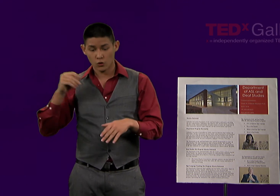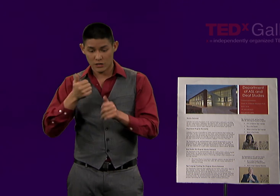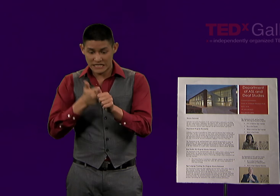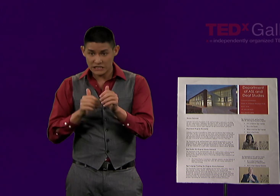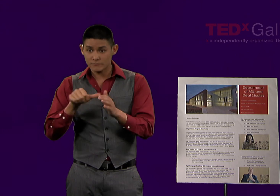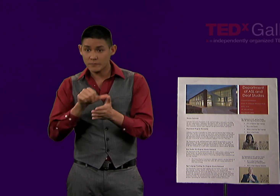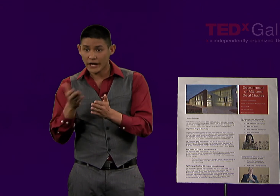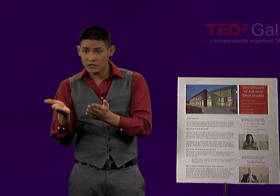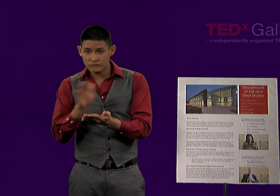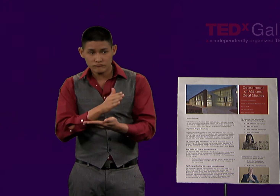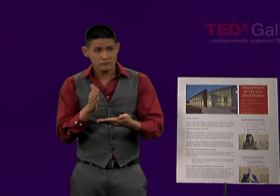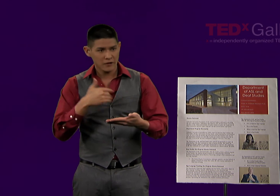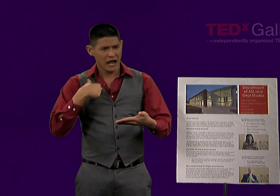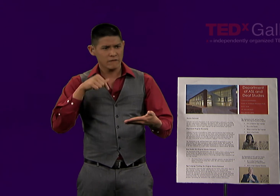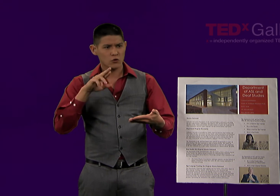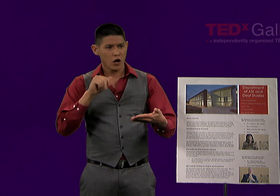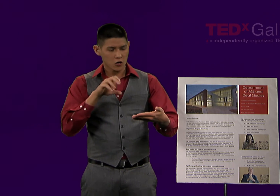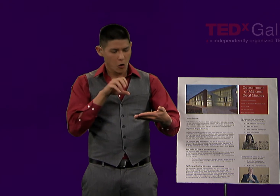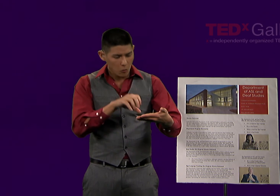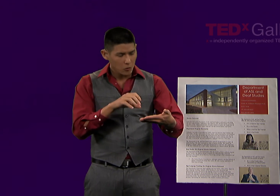as opposed to just the written English text.